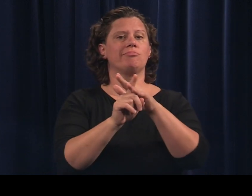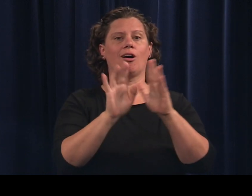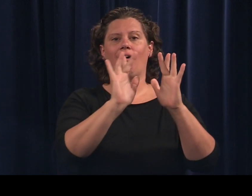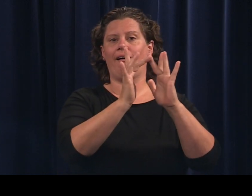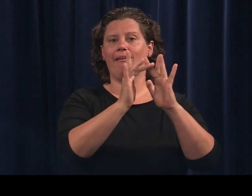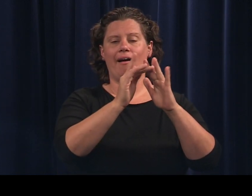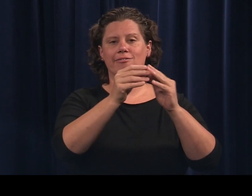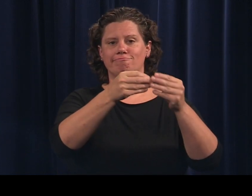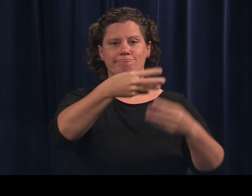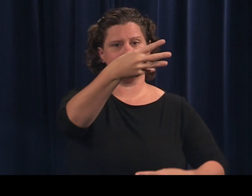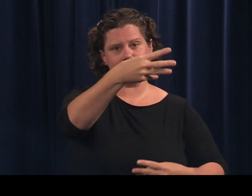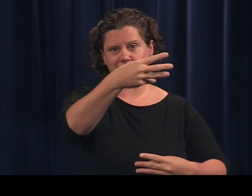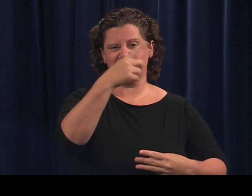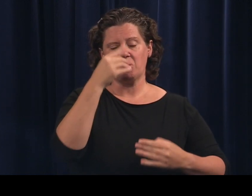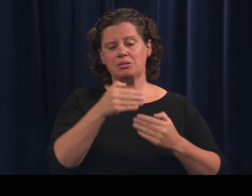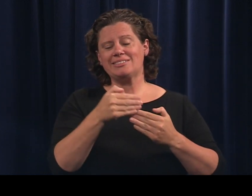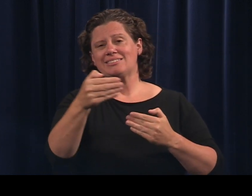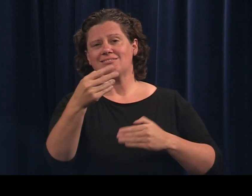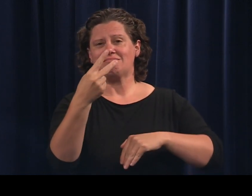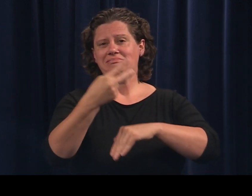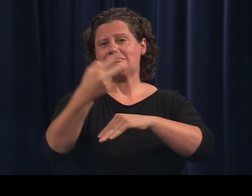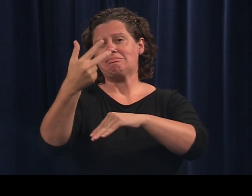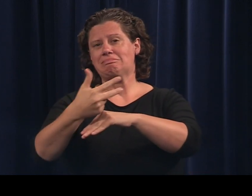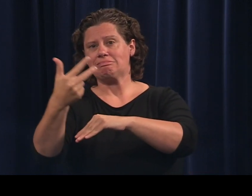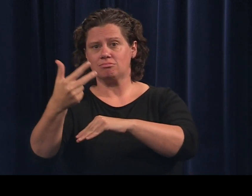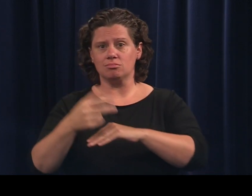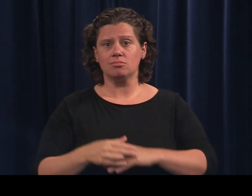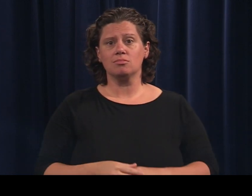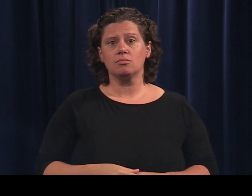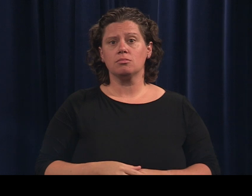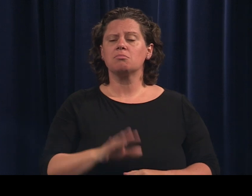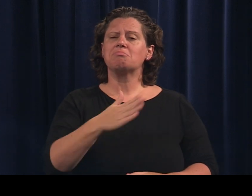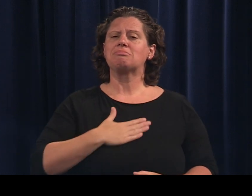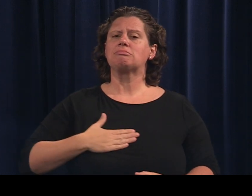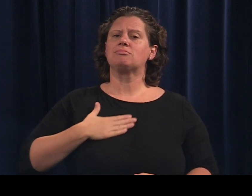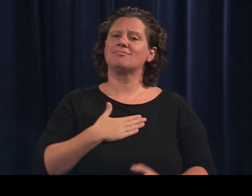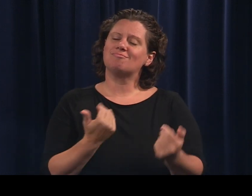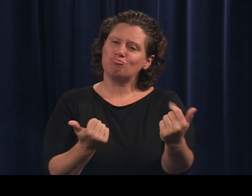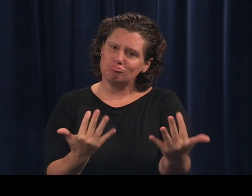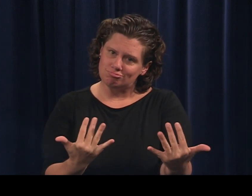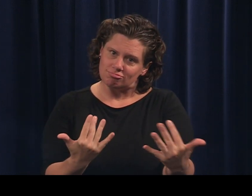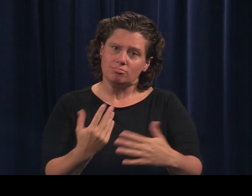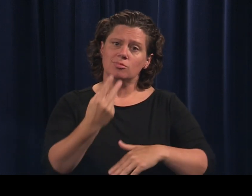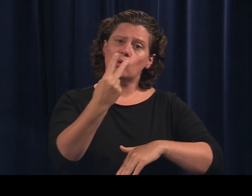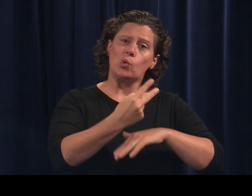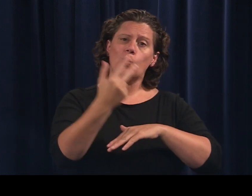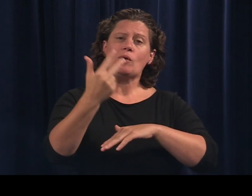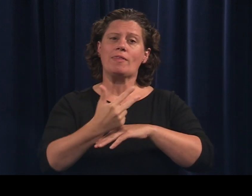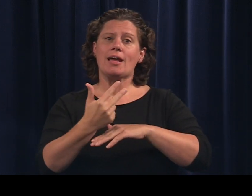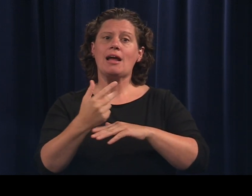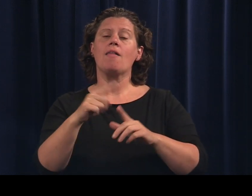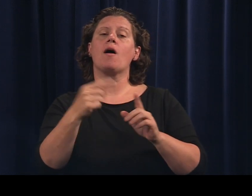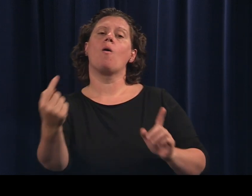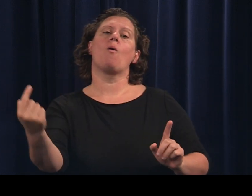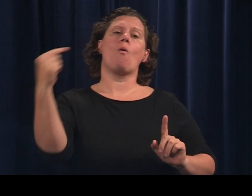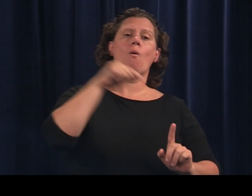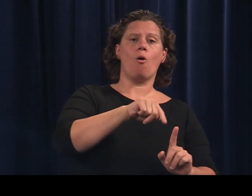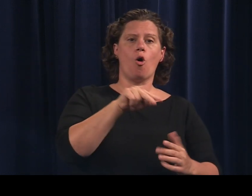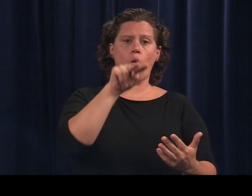the online record for 2-3 days. Please wait 2-3 days to check